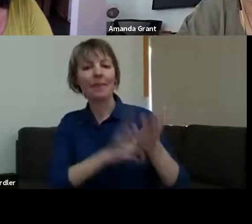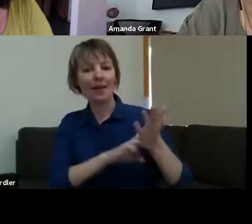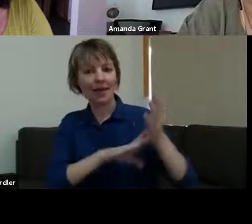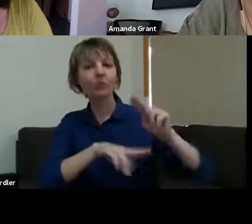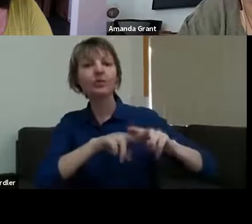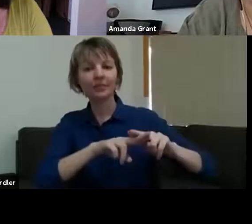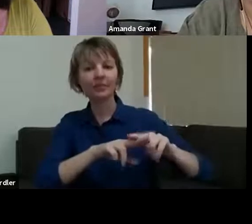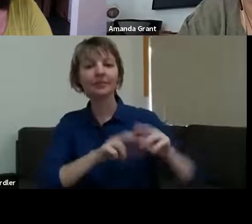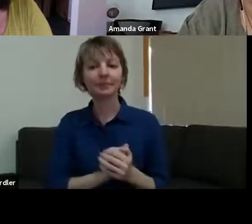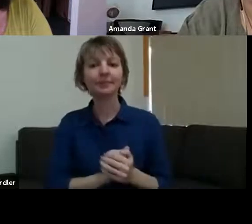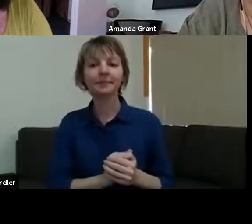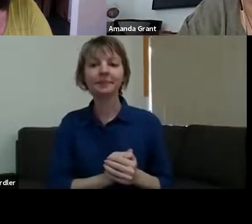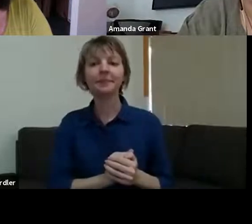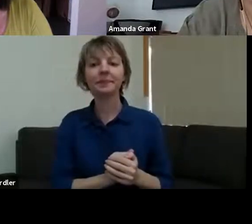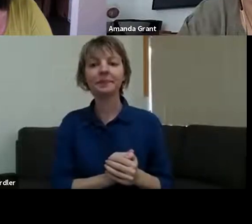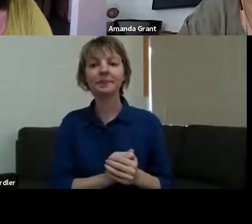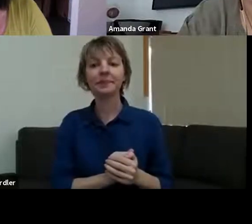important point that Christopher said about having a fire plan. We